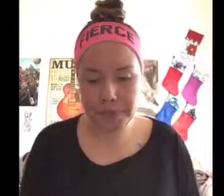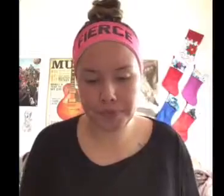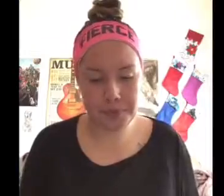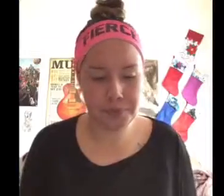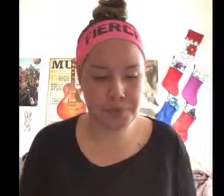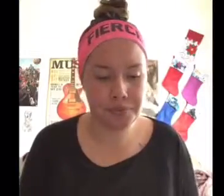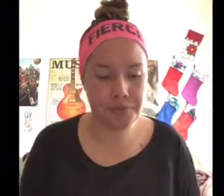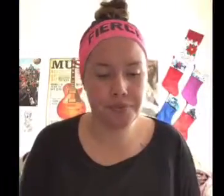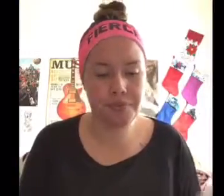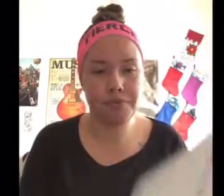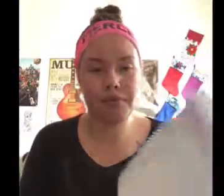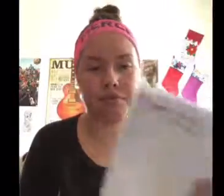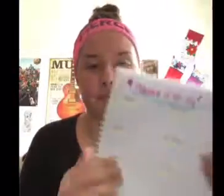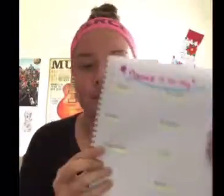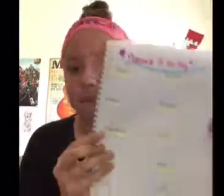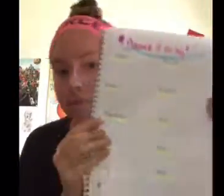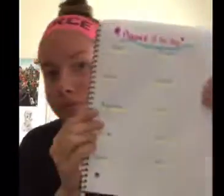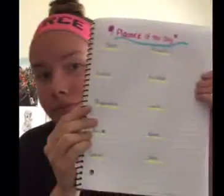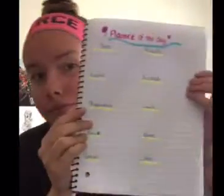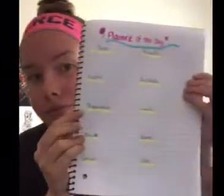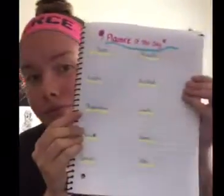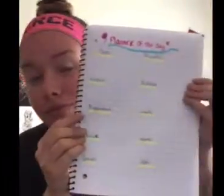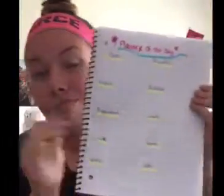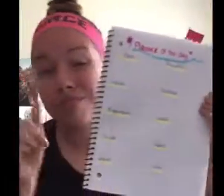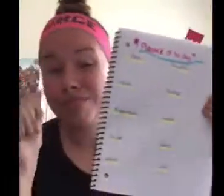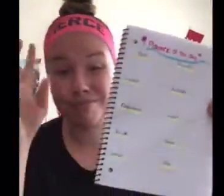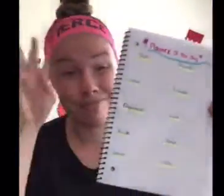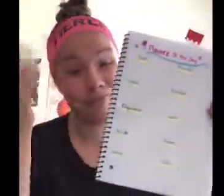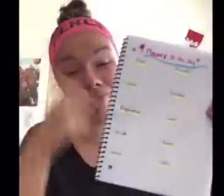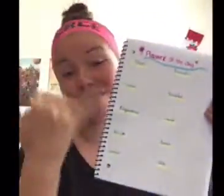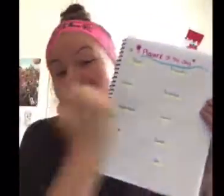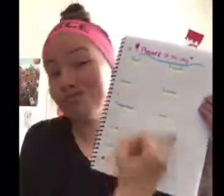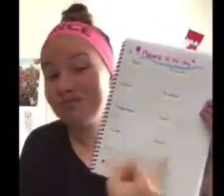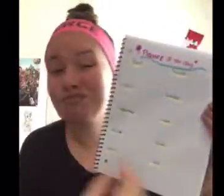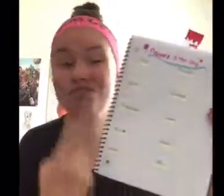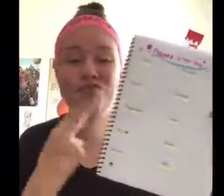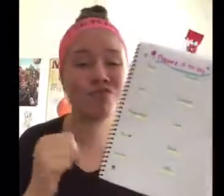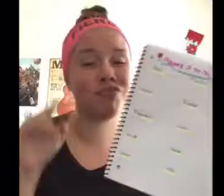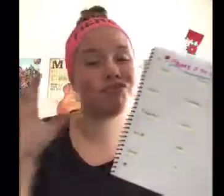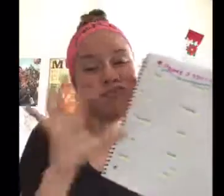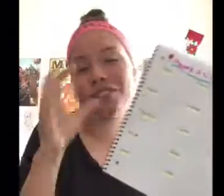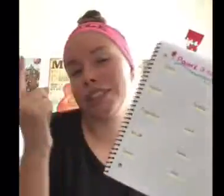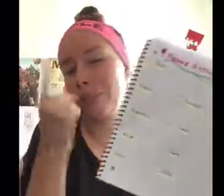You can creative anything that you want to put on your charts.